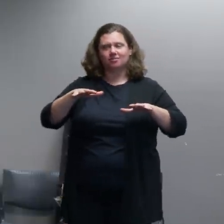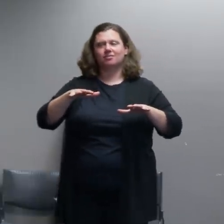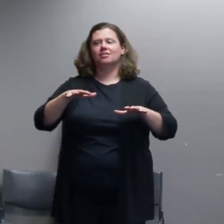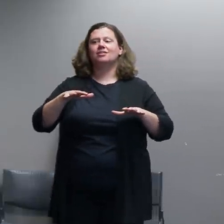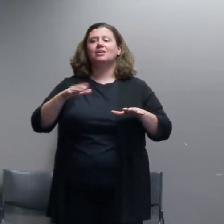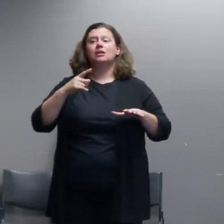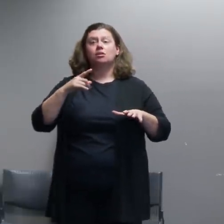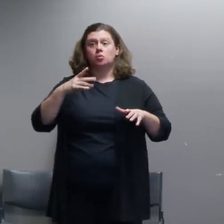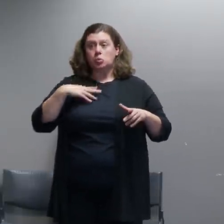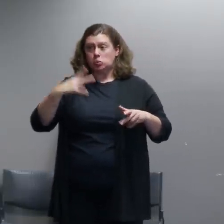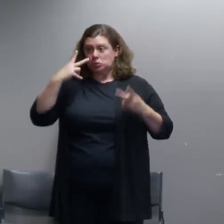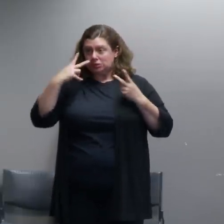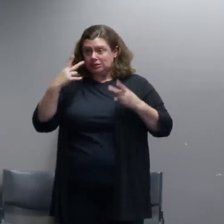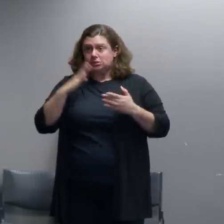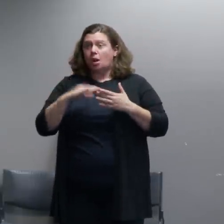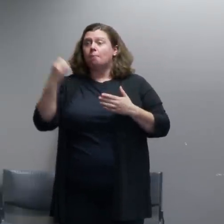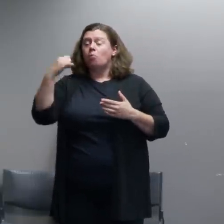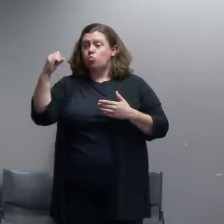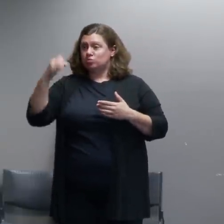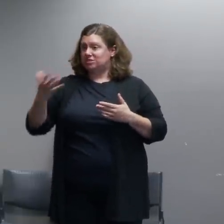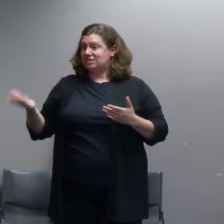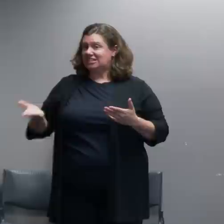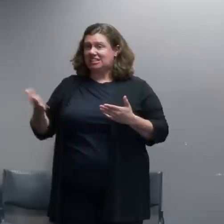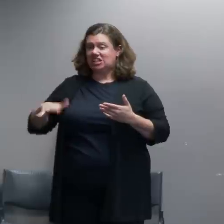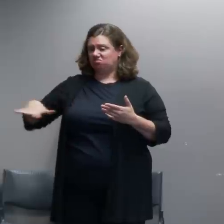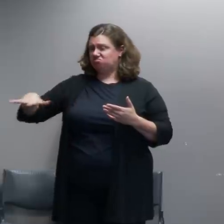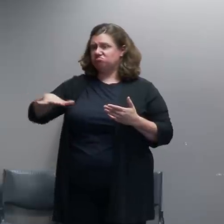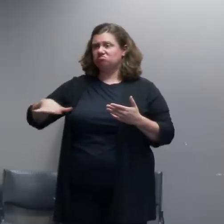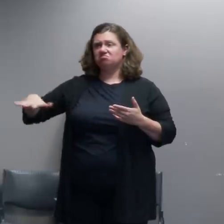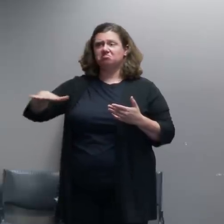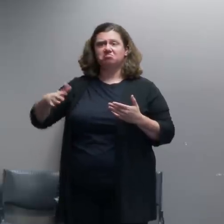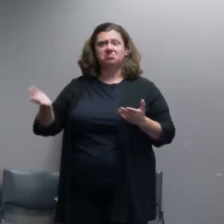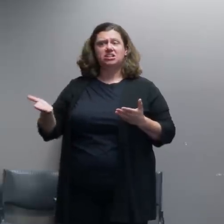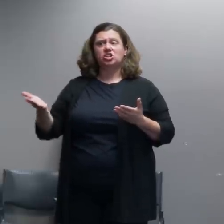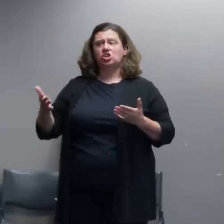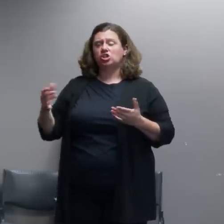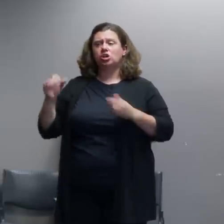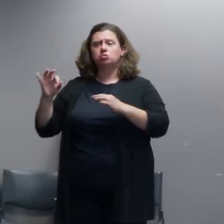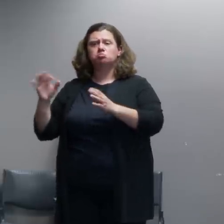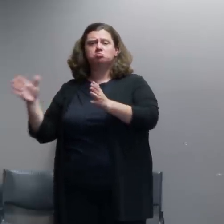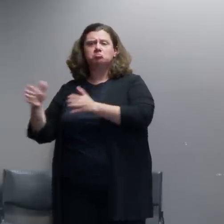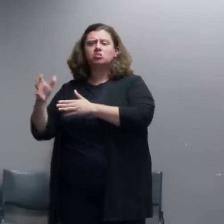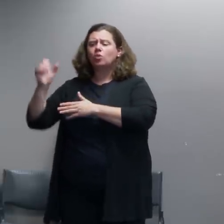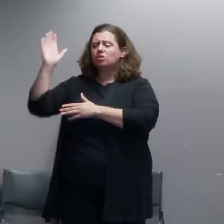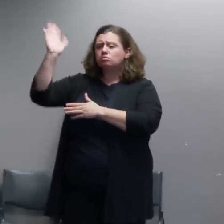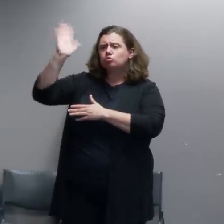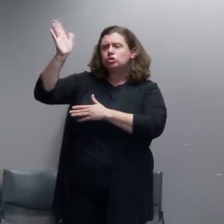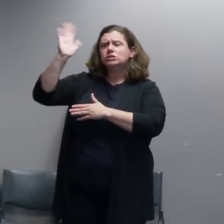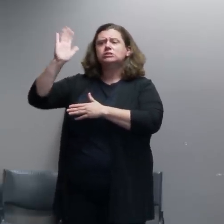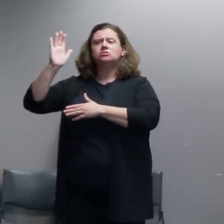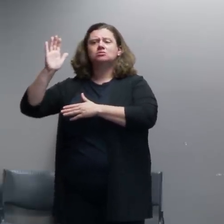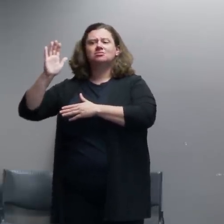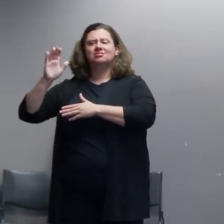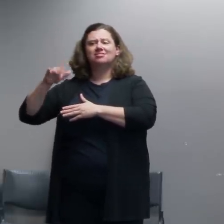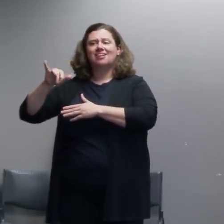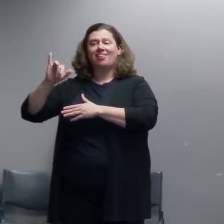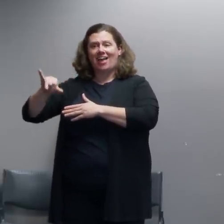out here when a group of people gathers and makes speeches about their cause that's a protest when a group of people gathers and sets